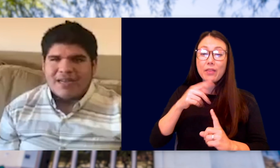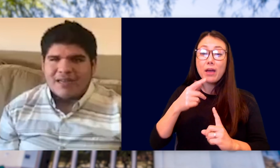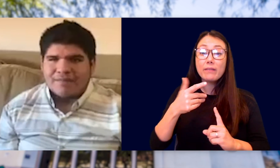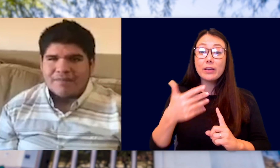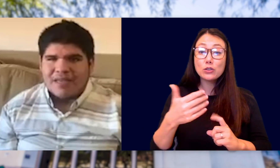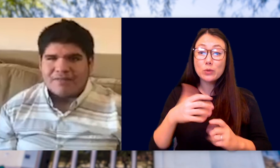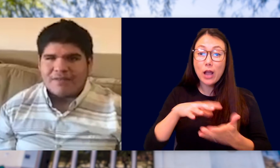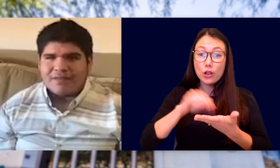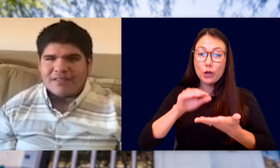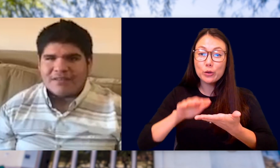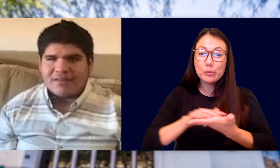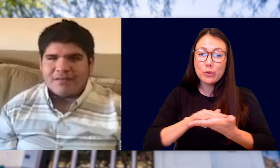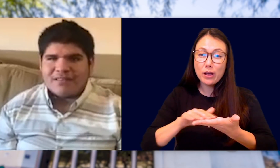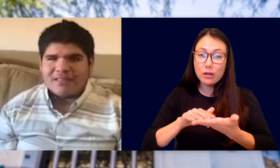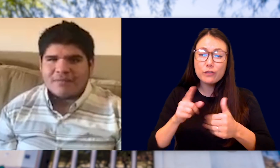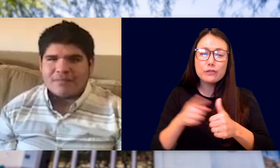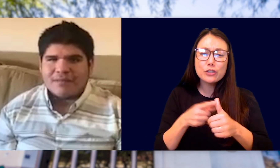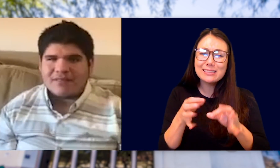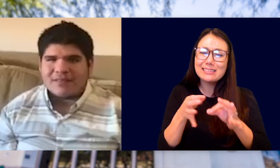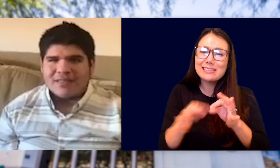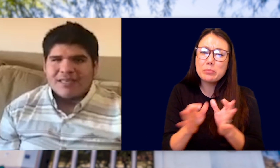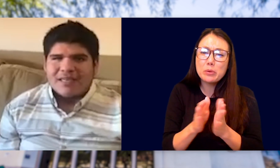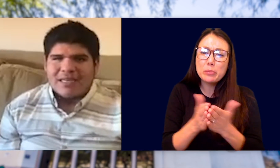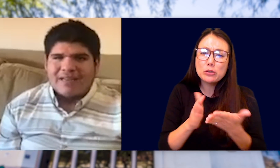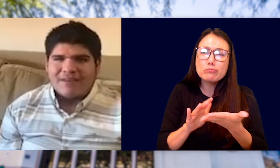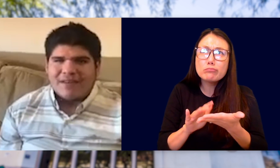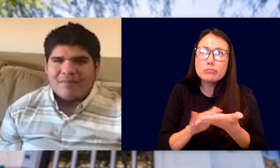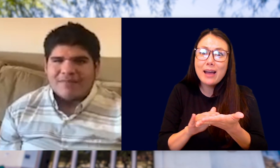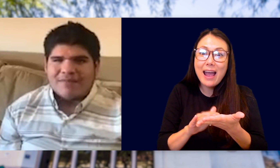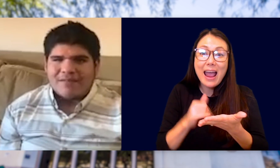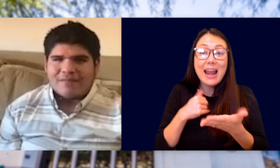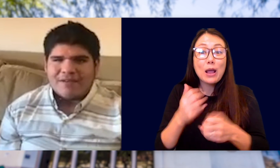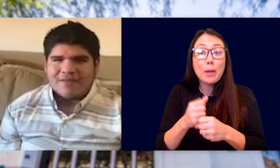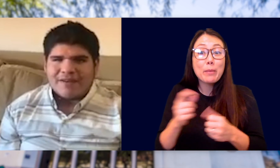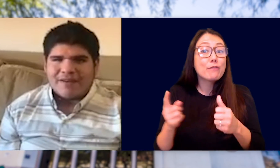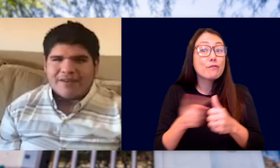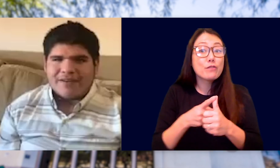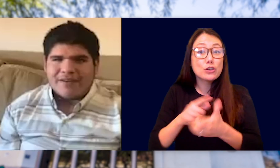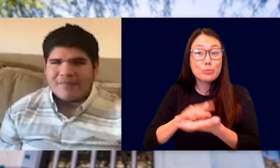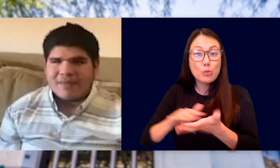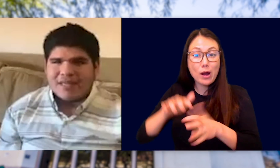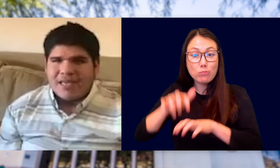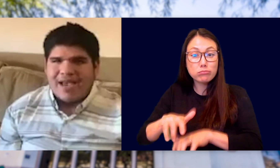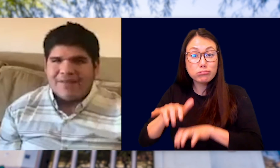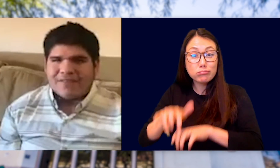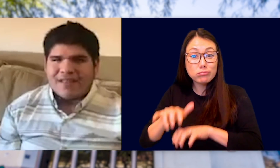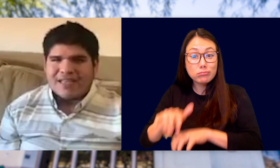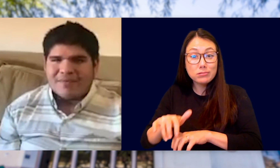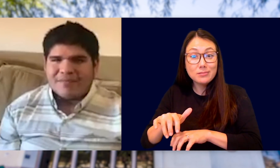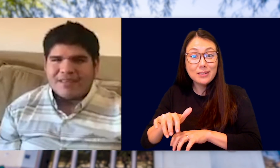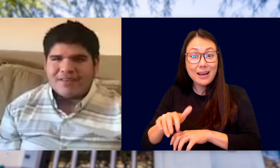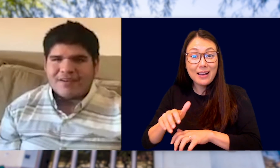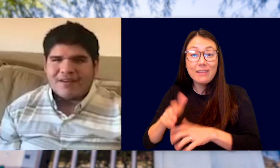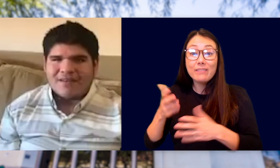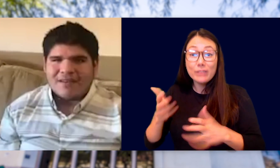FIRST, I STARTED WITH SIMPLE BOOKS AND I EVEN GOT MY FIRST BRAILLE WRITER. AFTER THAT CAME KINDERGARTEN